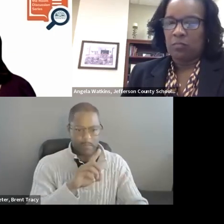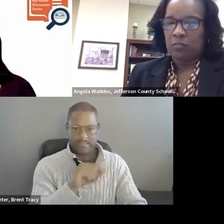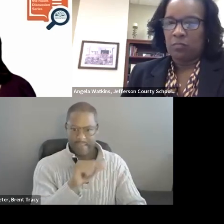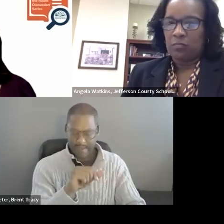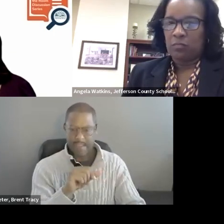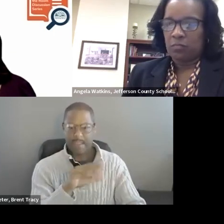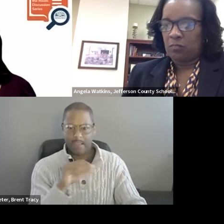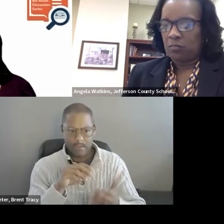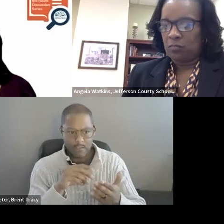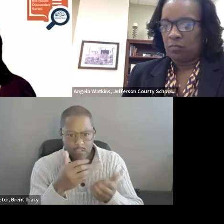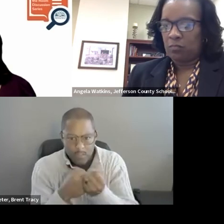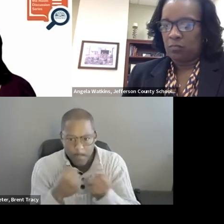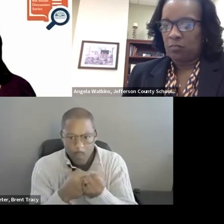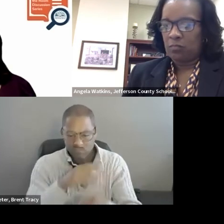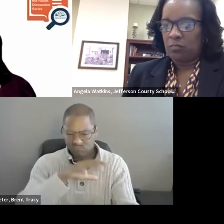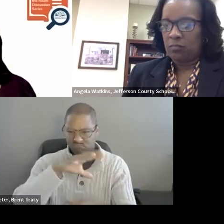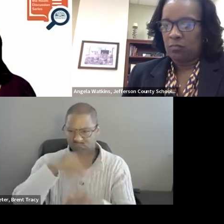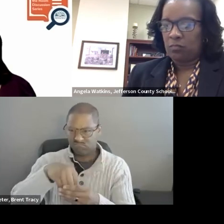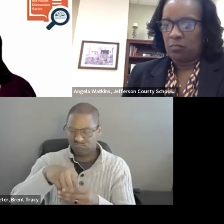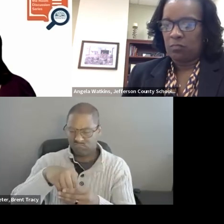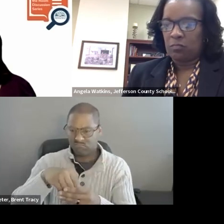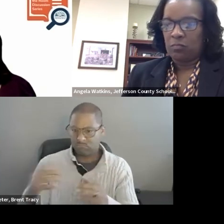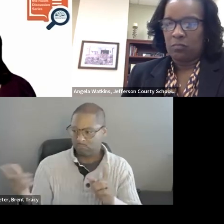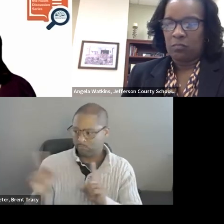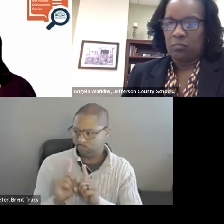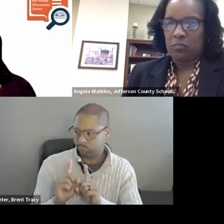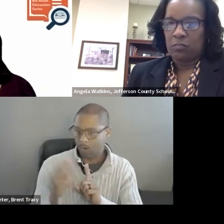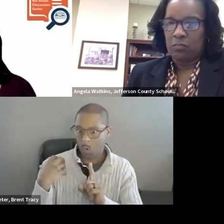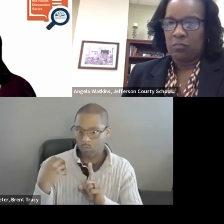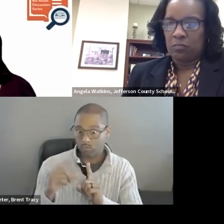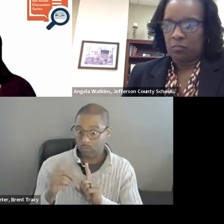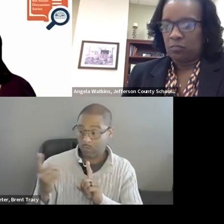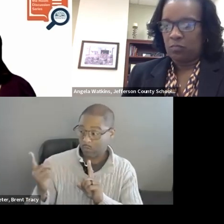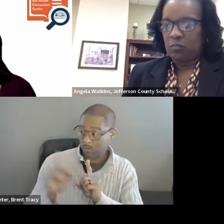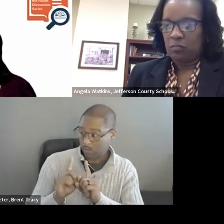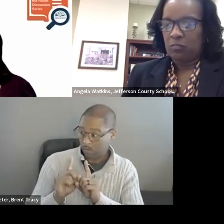When you have a coach, you have the opportunity to impact every child that teacher touches